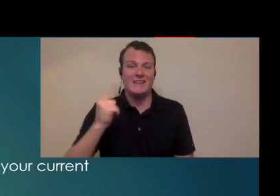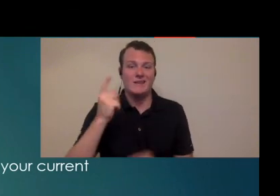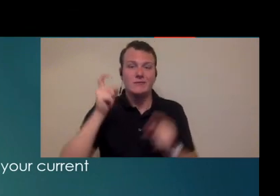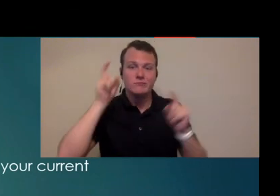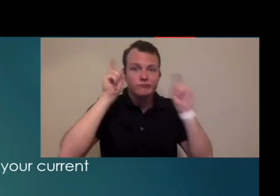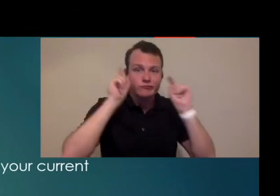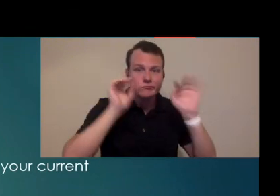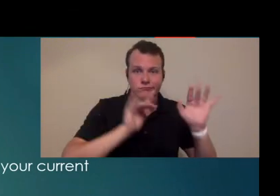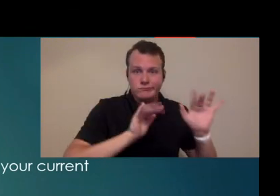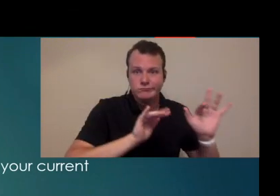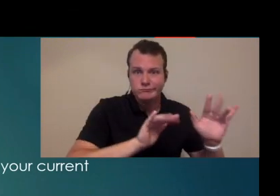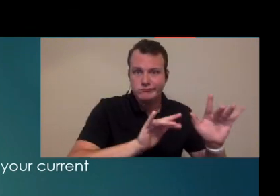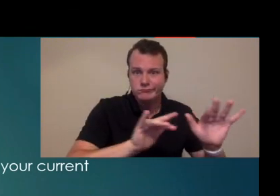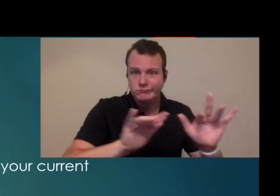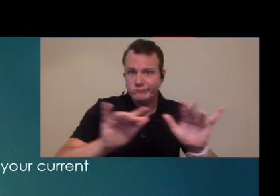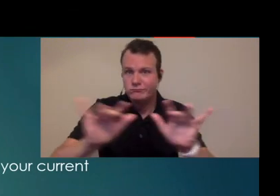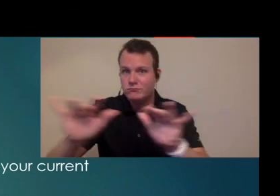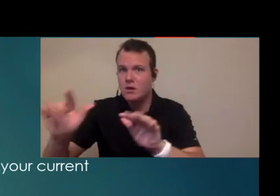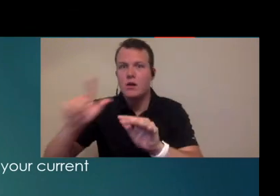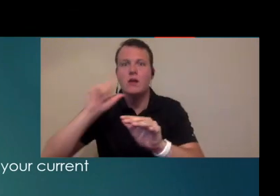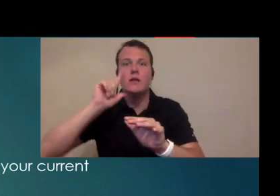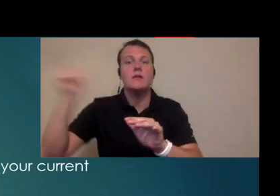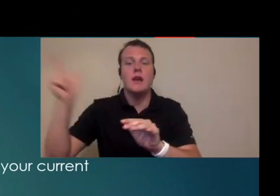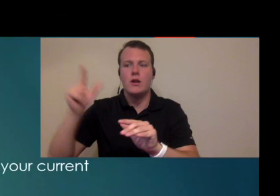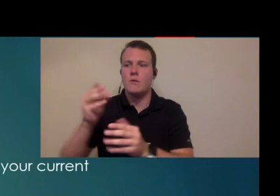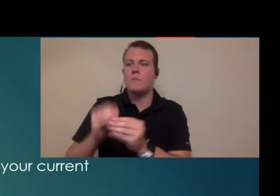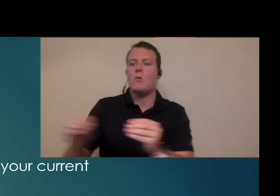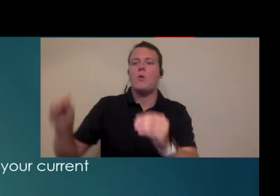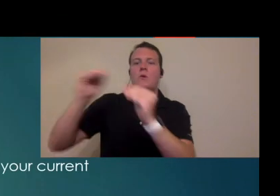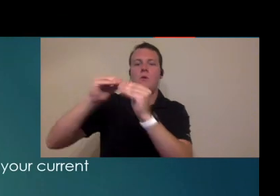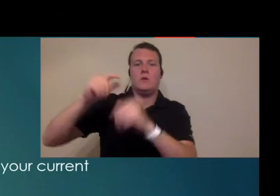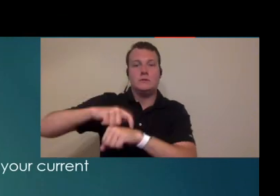and fittings but then as time goes on you're going to need to build in enough